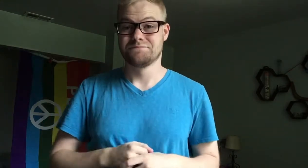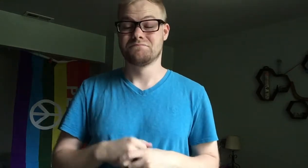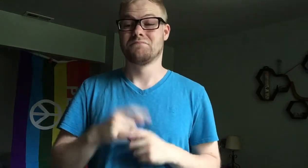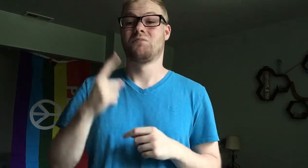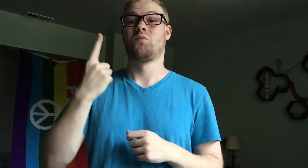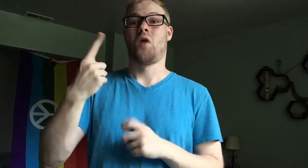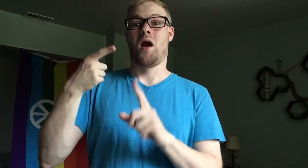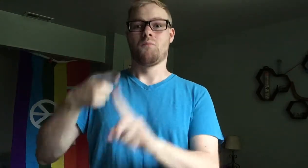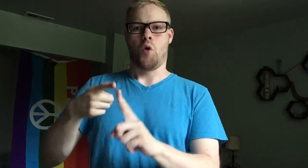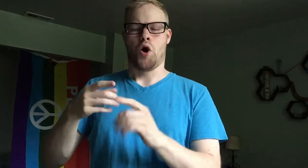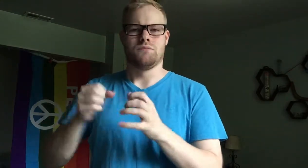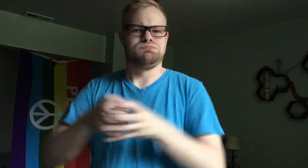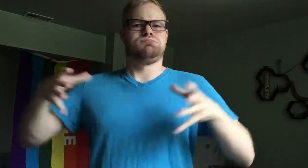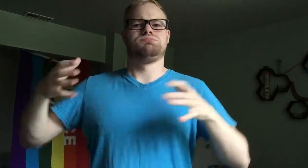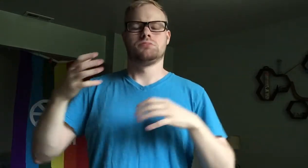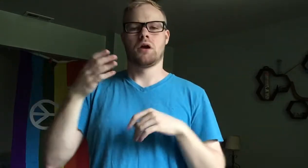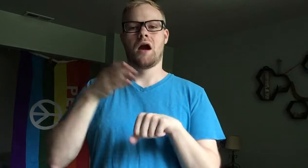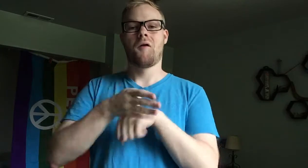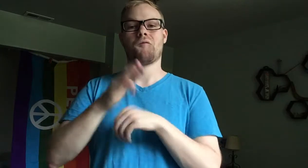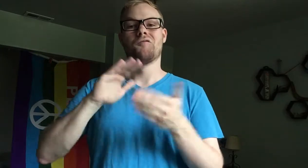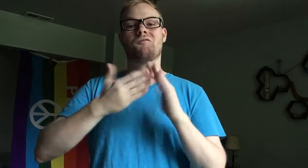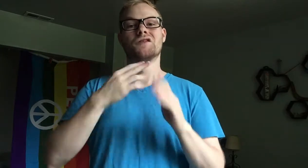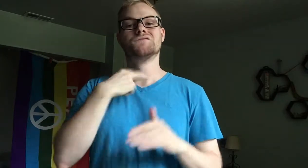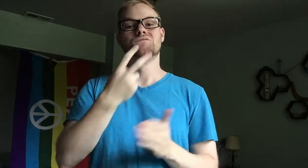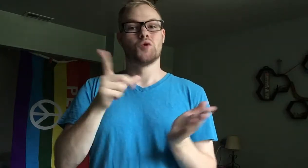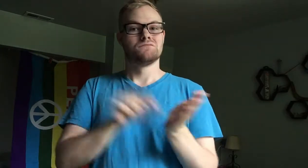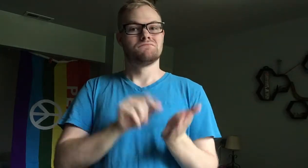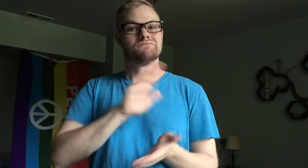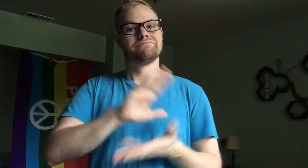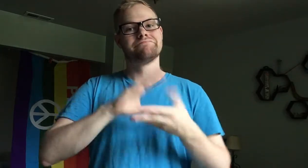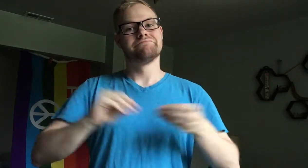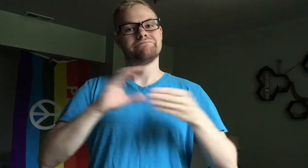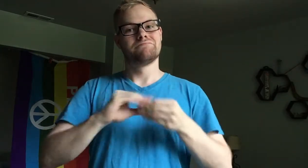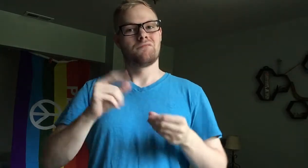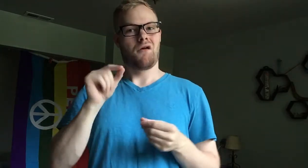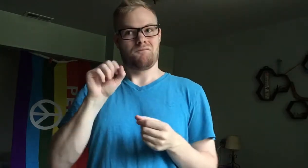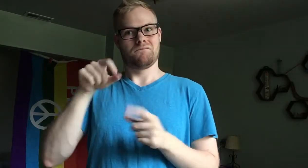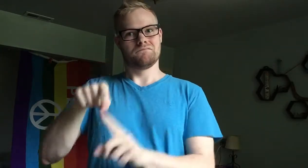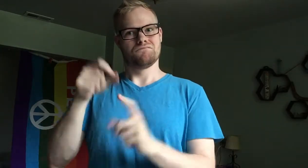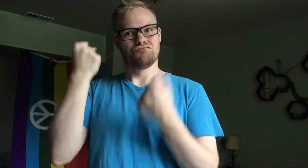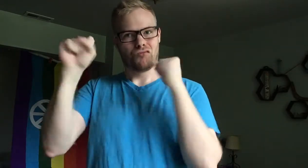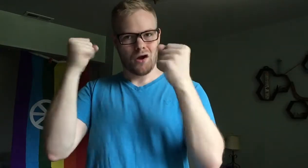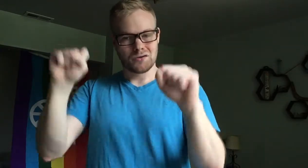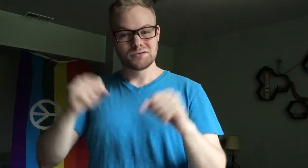flaring up at one point after the Village Voice published its account of the riots.